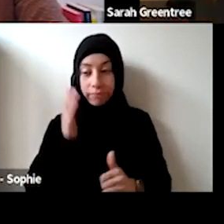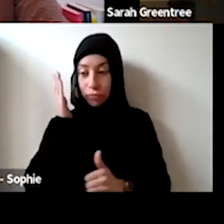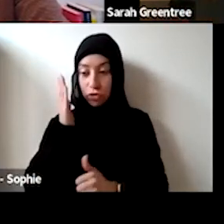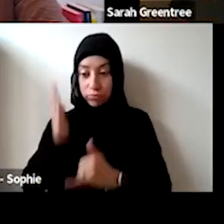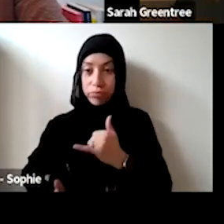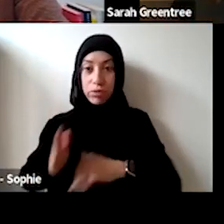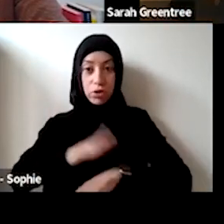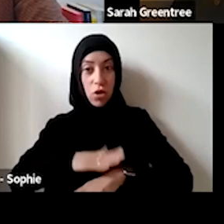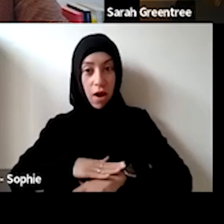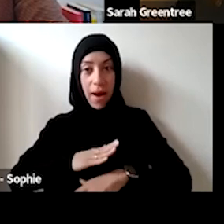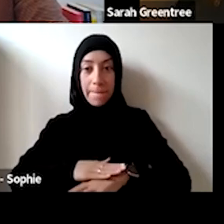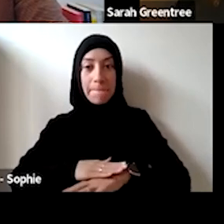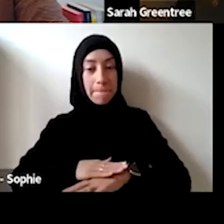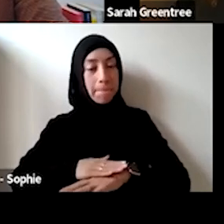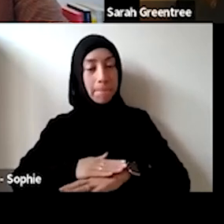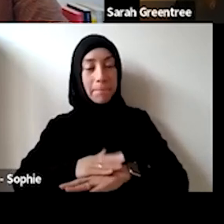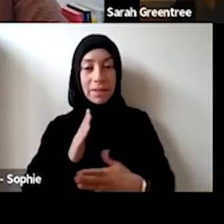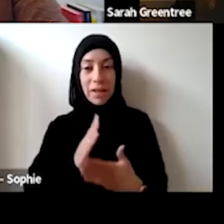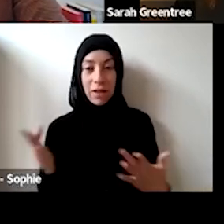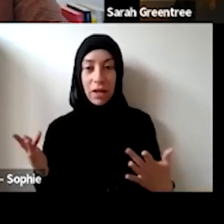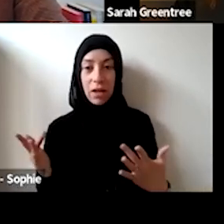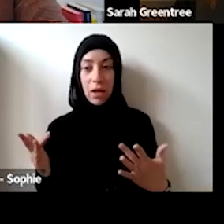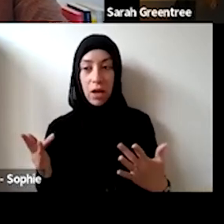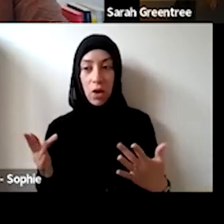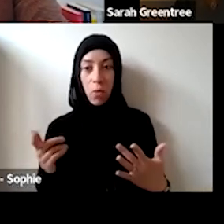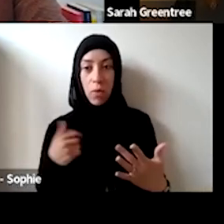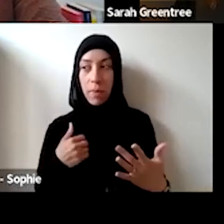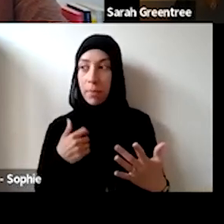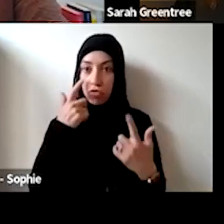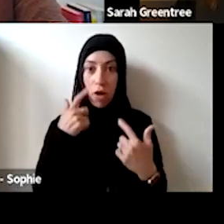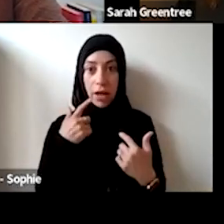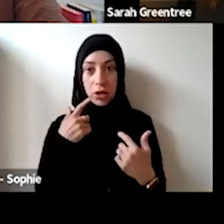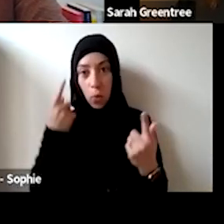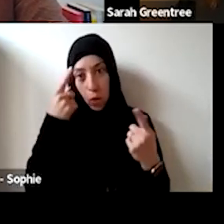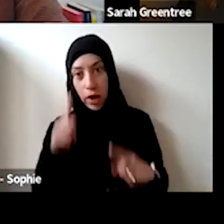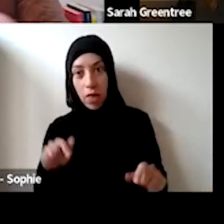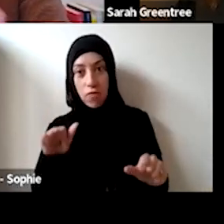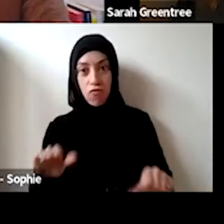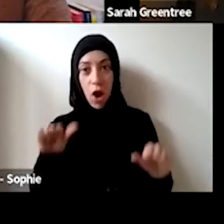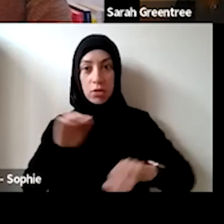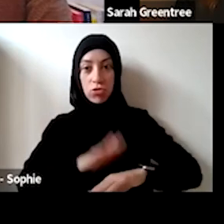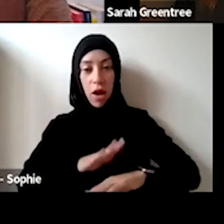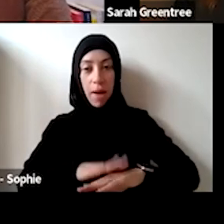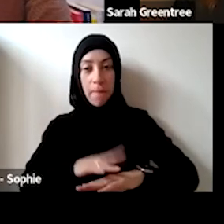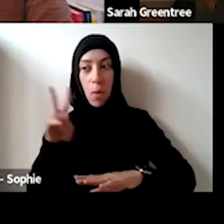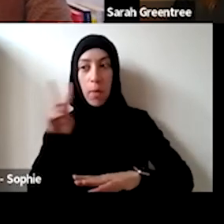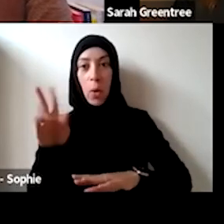have absolutely being rigorously explored. board. And so certainly the deadlines and timeframes have absolutely been grossly explored -- rigorously explored, if you look at the end date and work